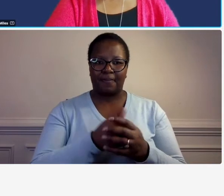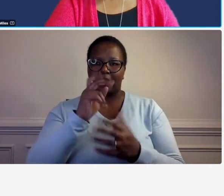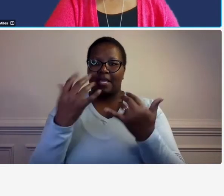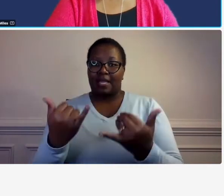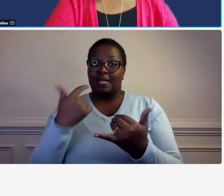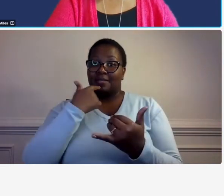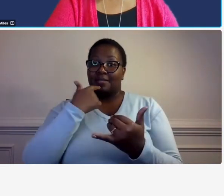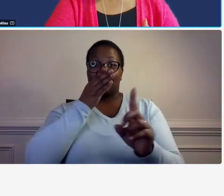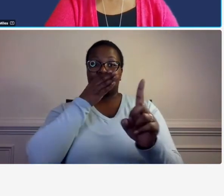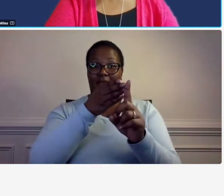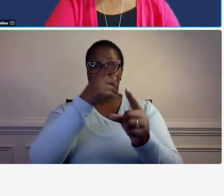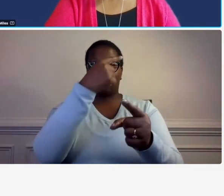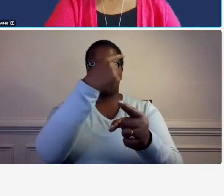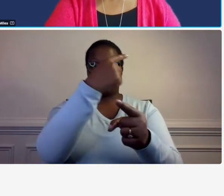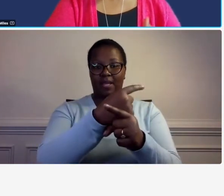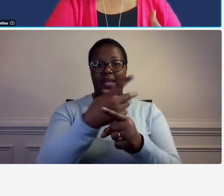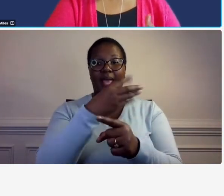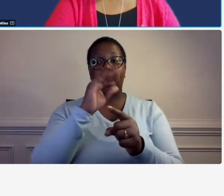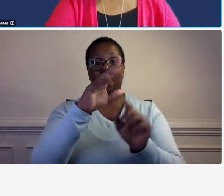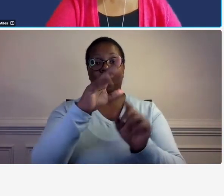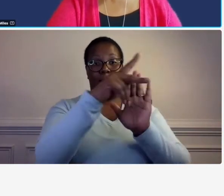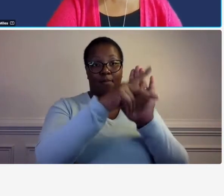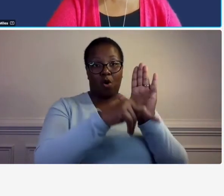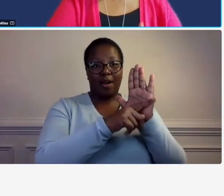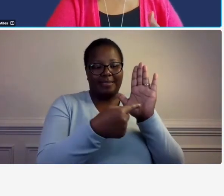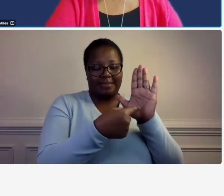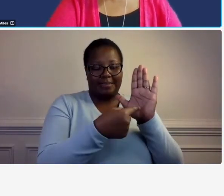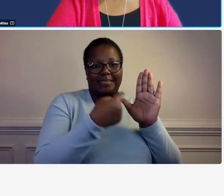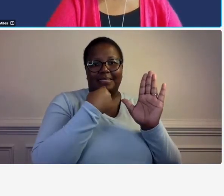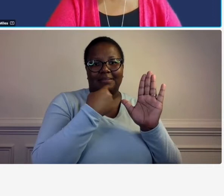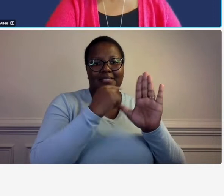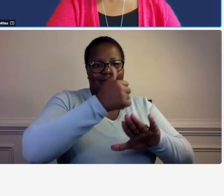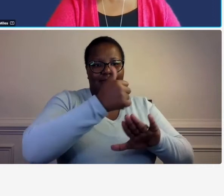correct and your policy you should have a policy in place to always classify those